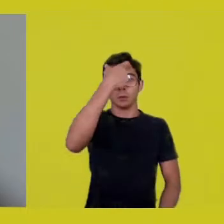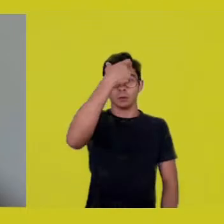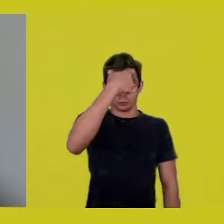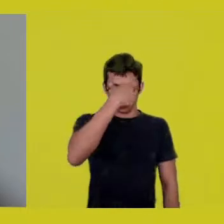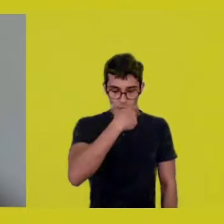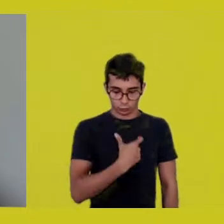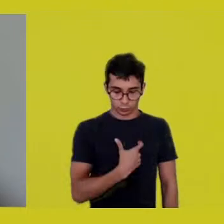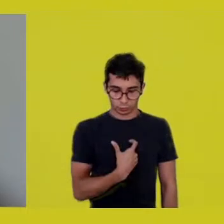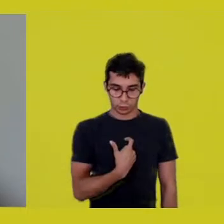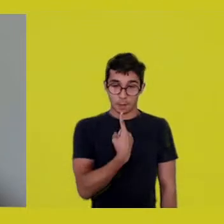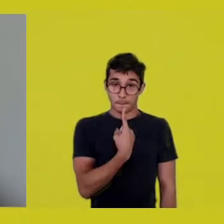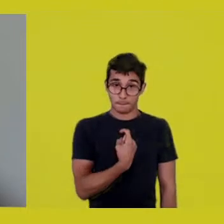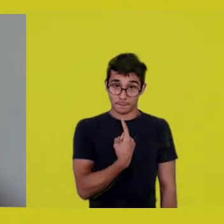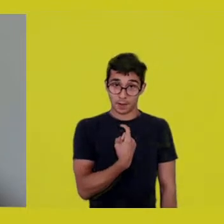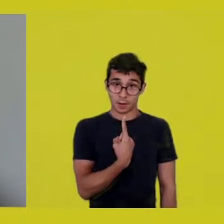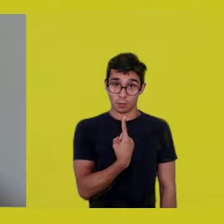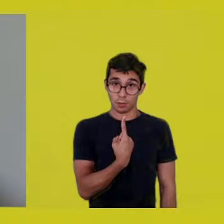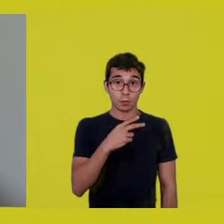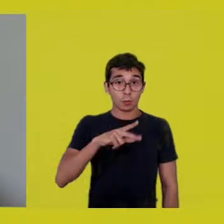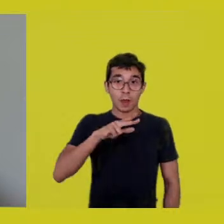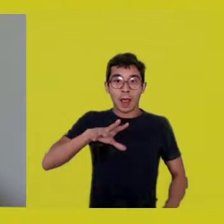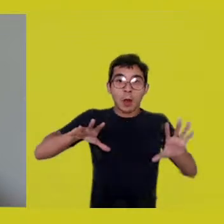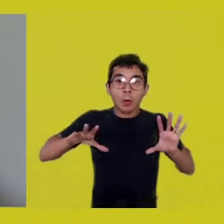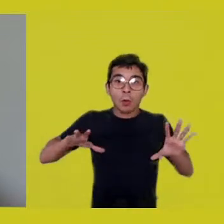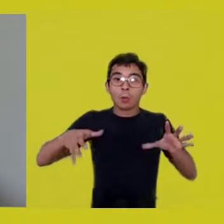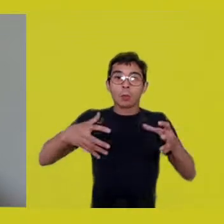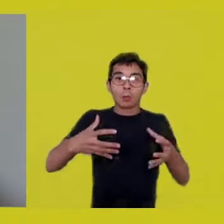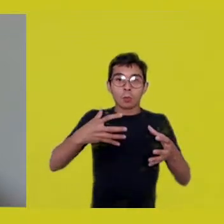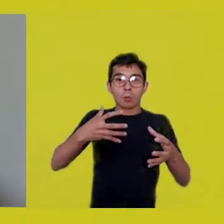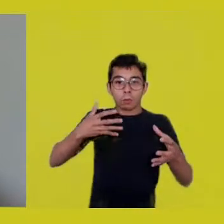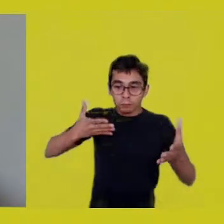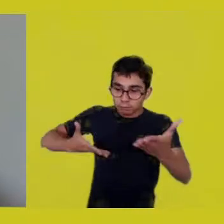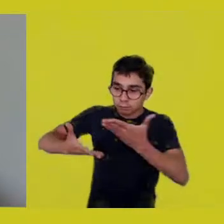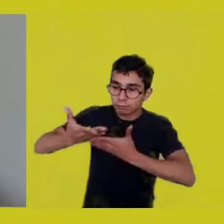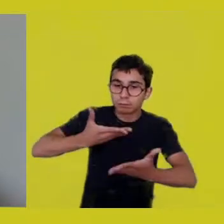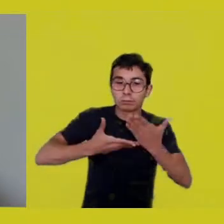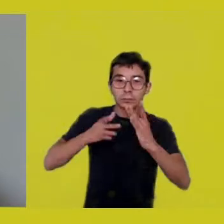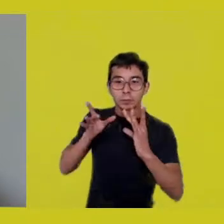and not as a relational, collective subject.